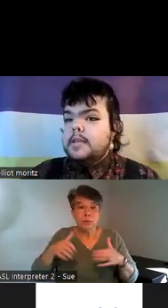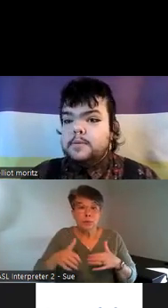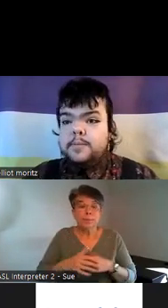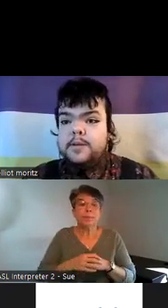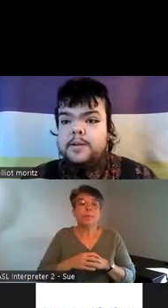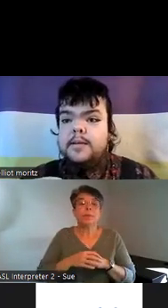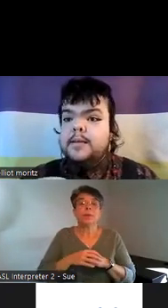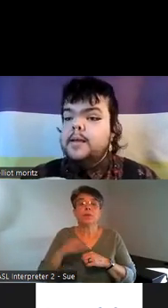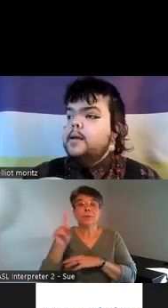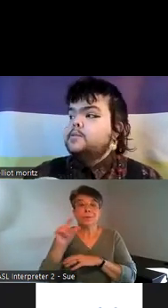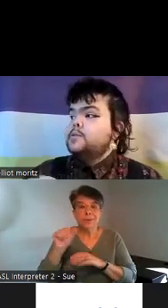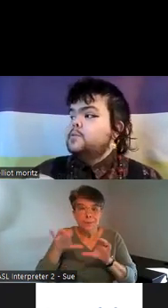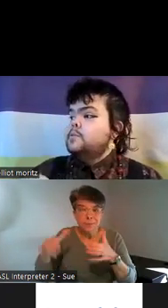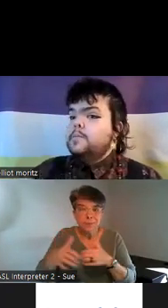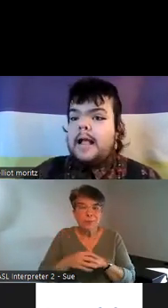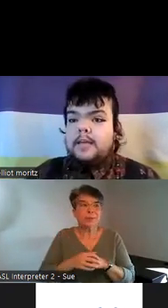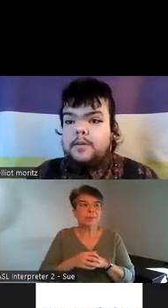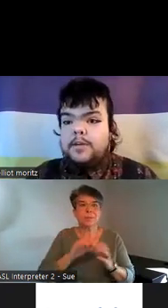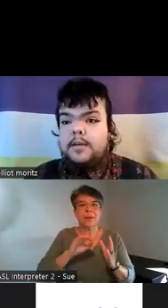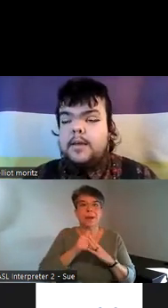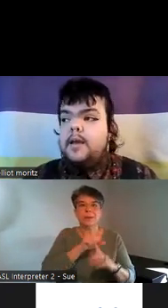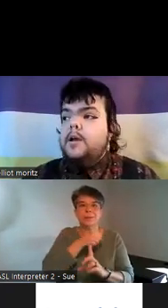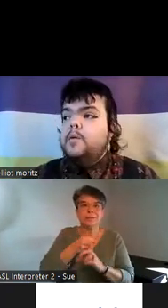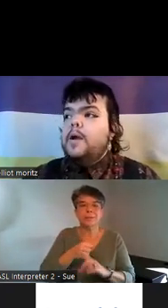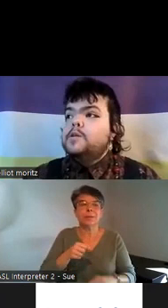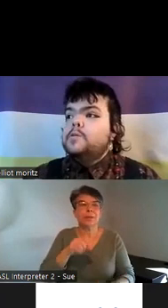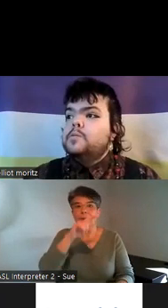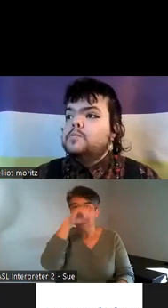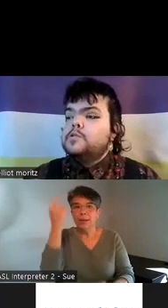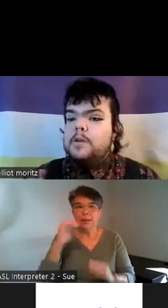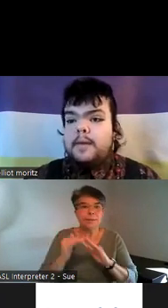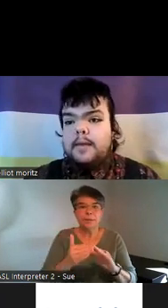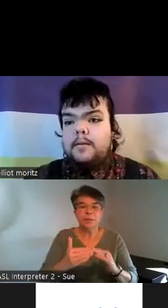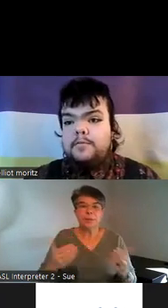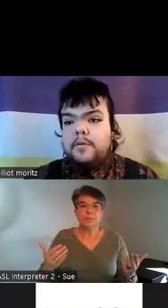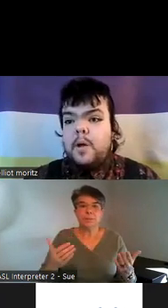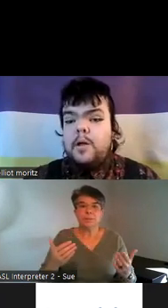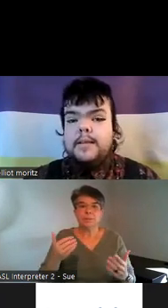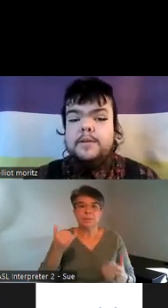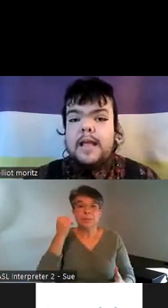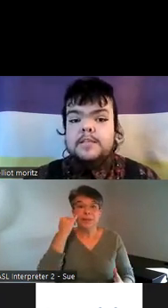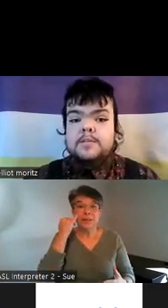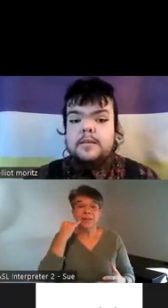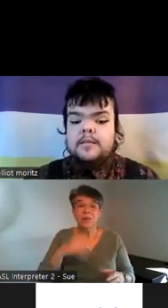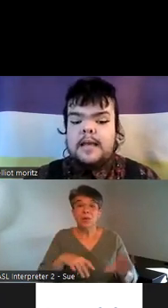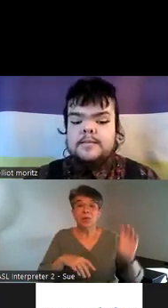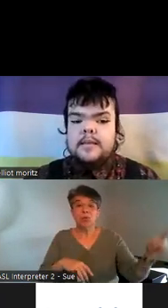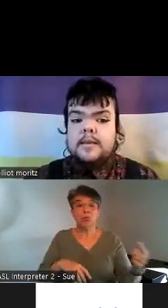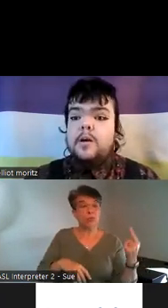disabled Community to the black community when you strip it from all it interacts with as like